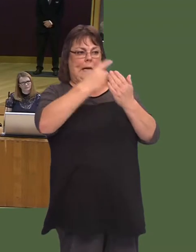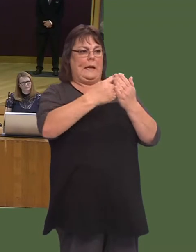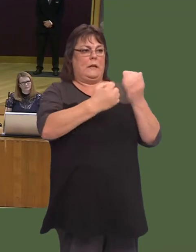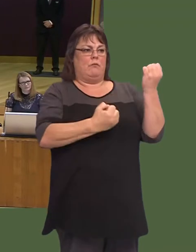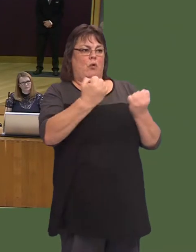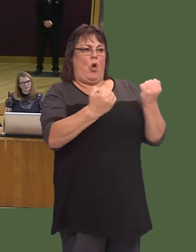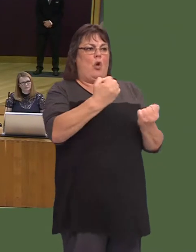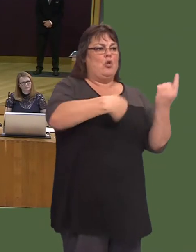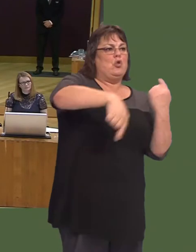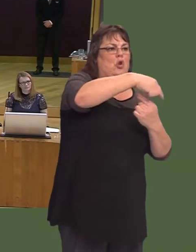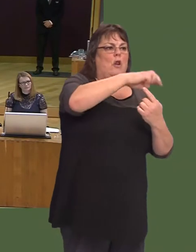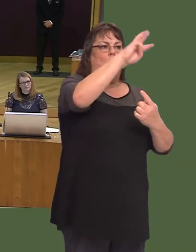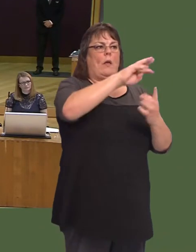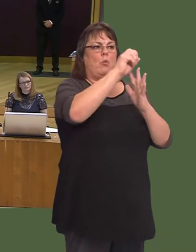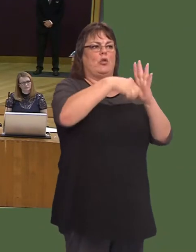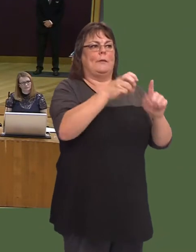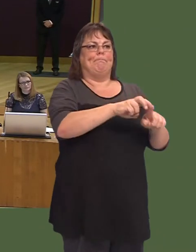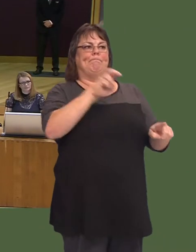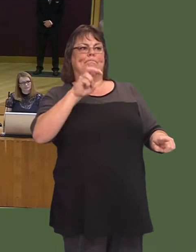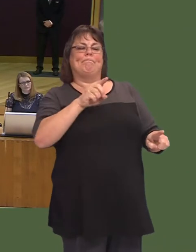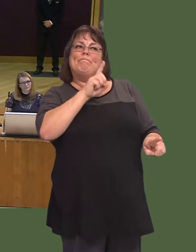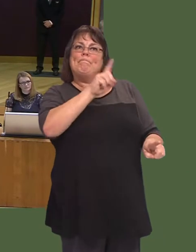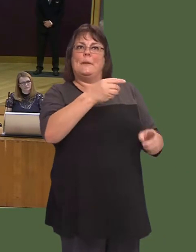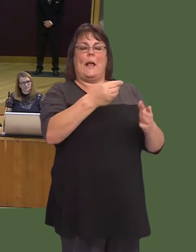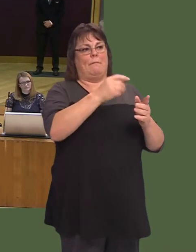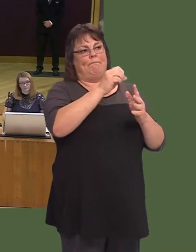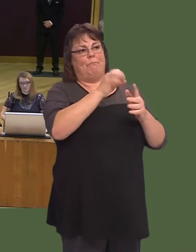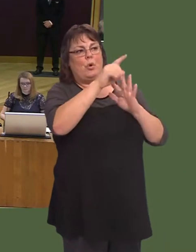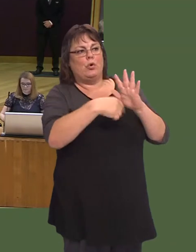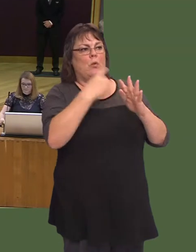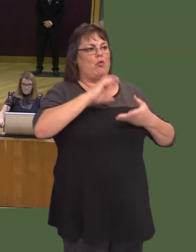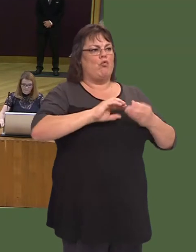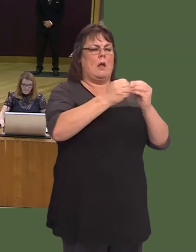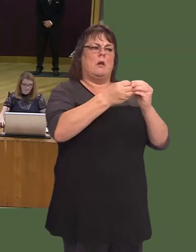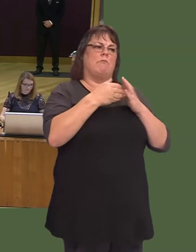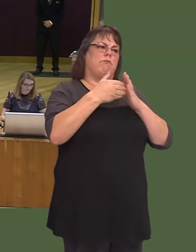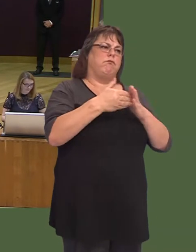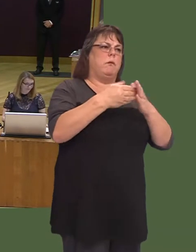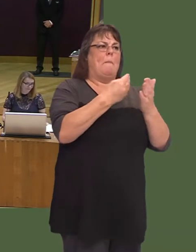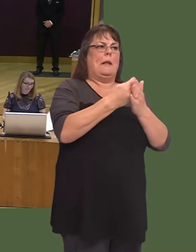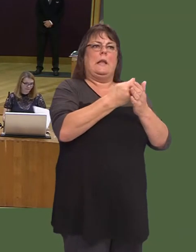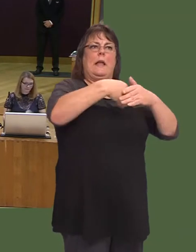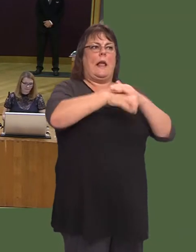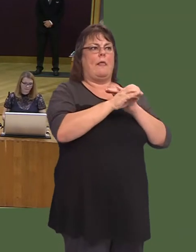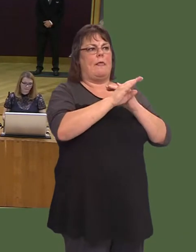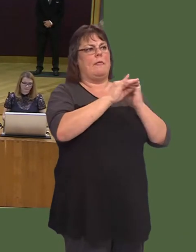the Circuit of Wales project, which would have brought hundreds of millions of pounds of much-needed private investment into the northern Valleys.